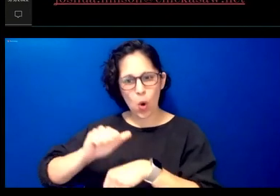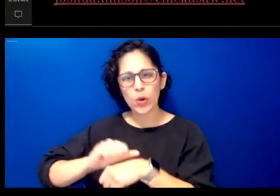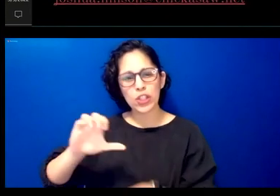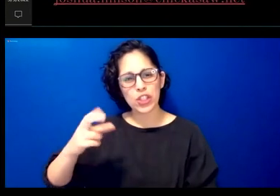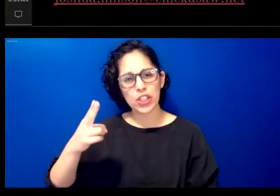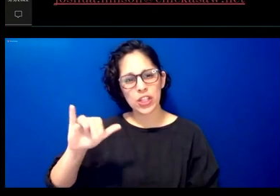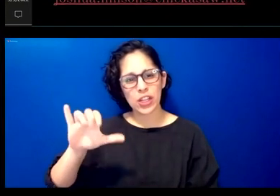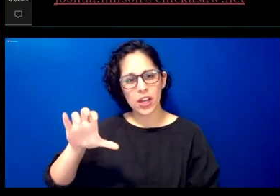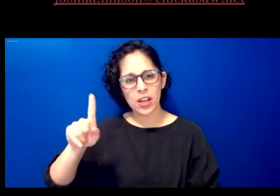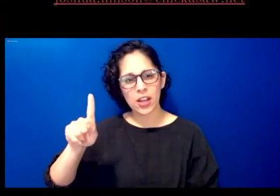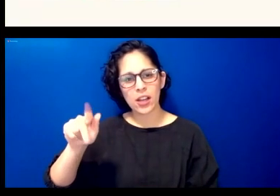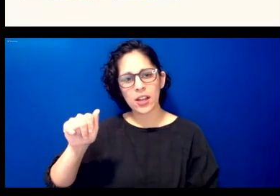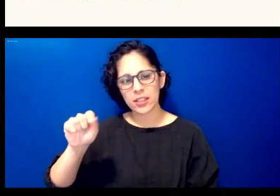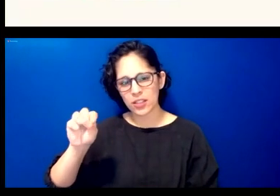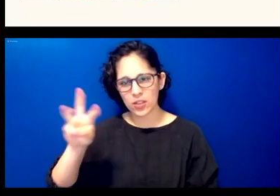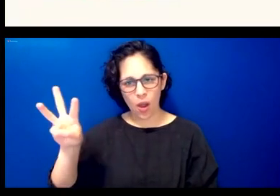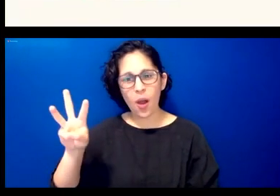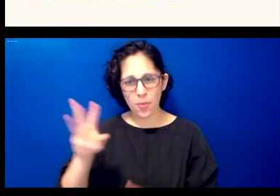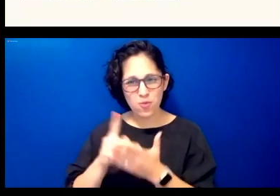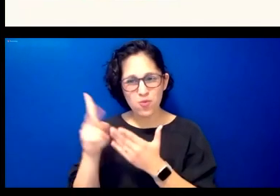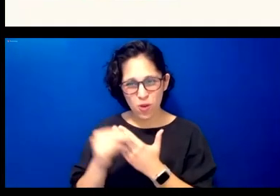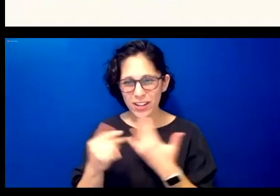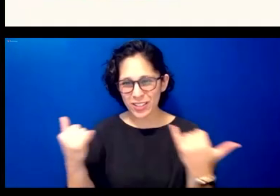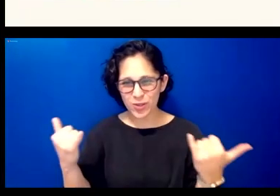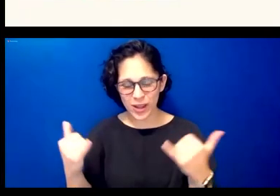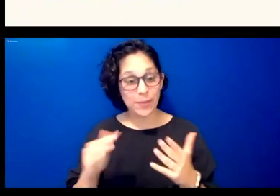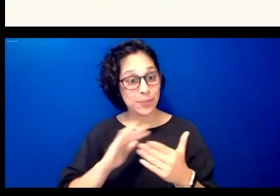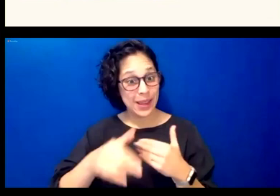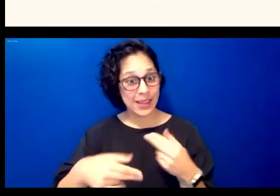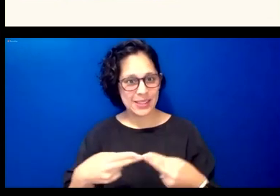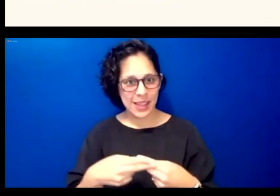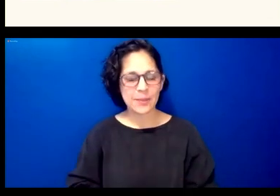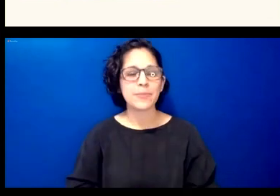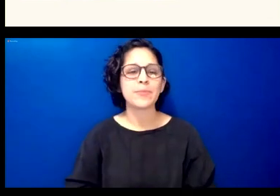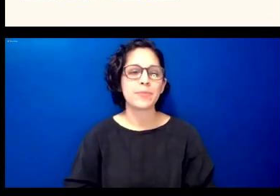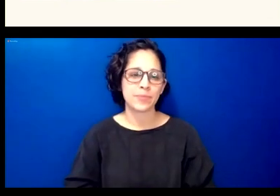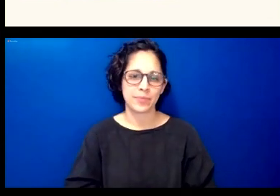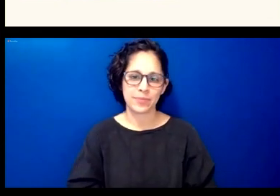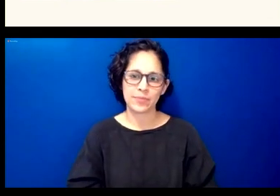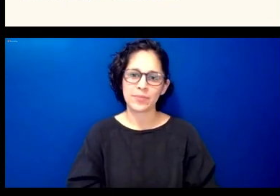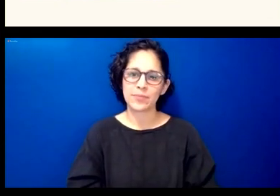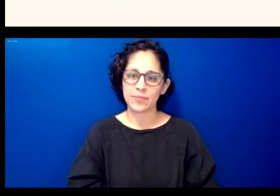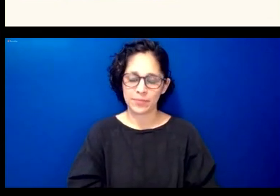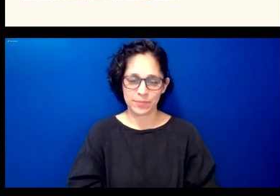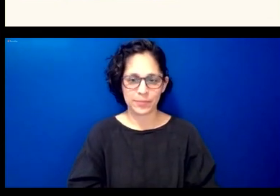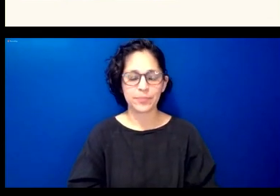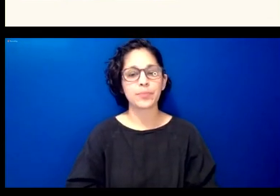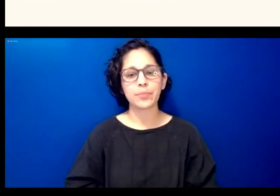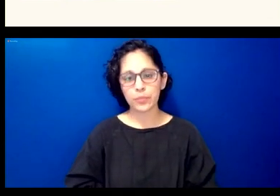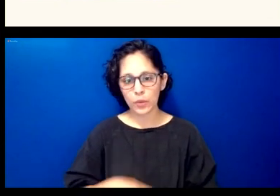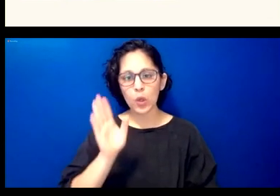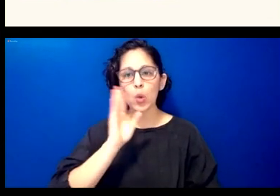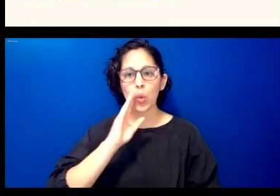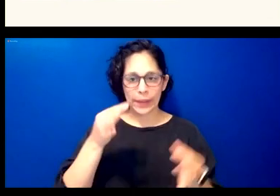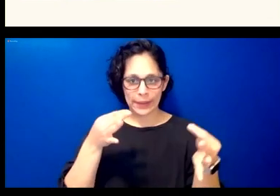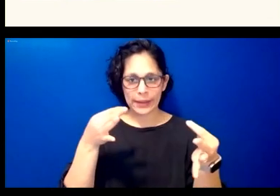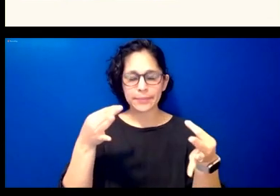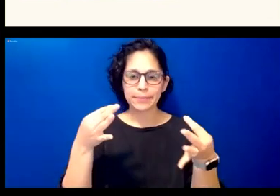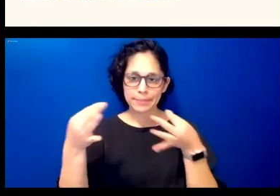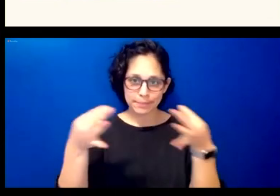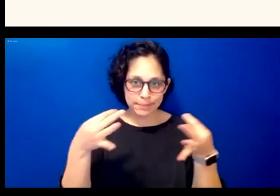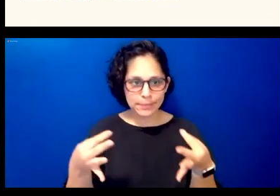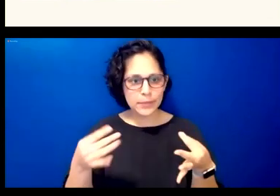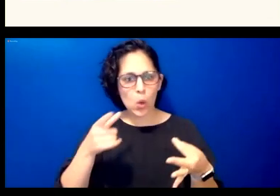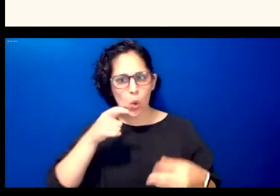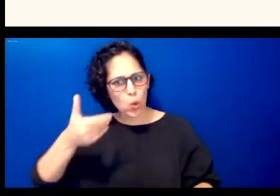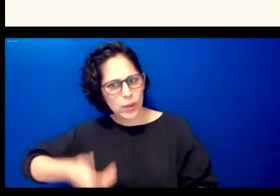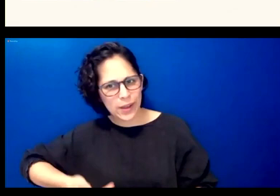all right so we're going to talk um about who we are not so much as individuals but